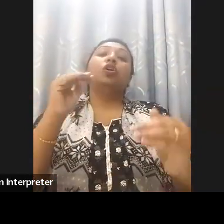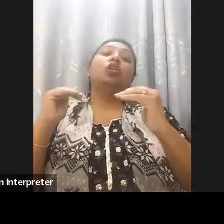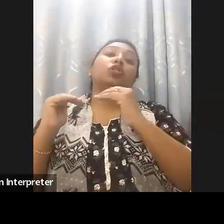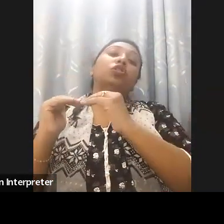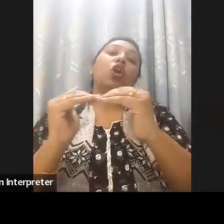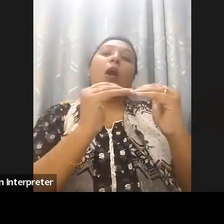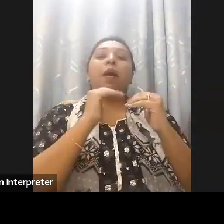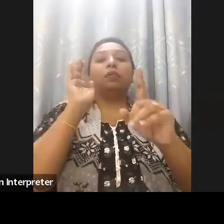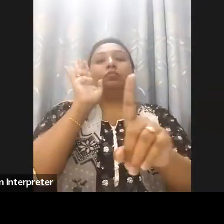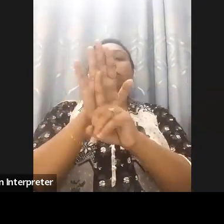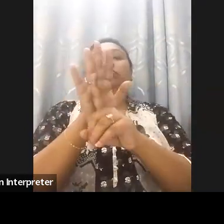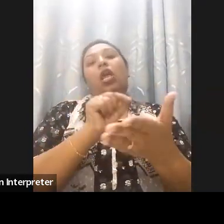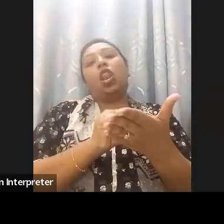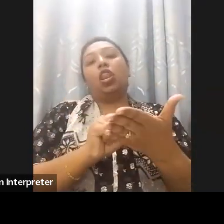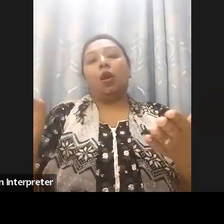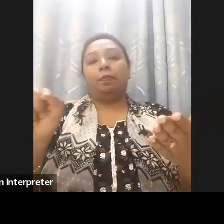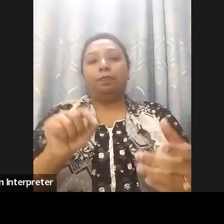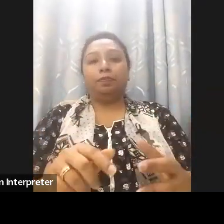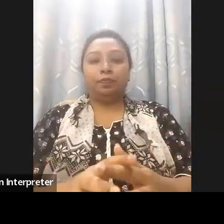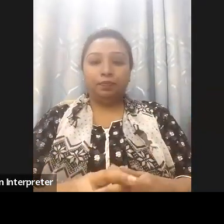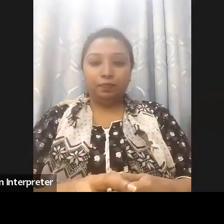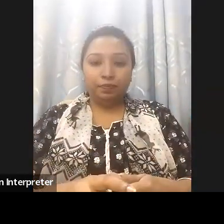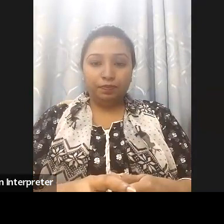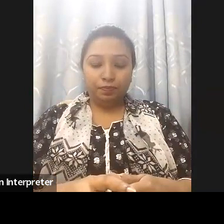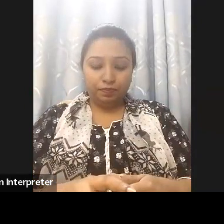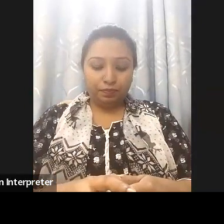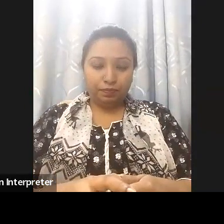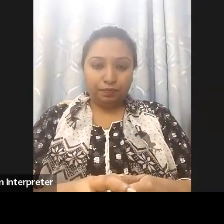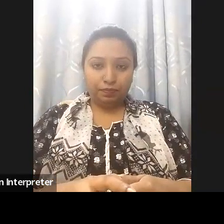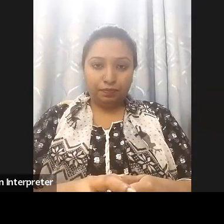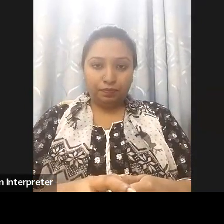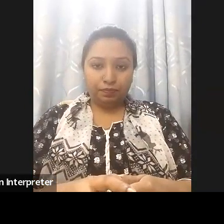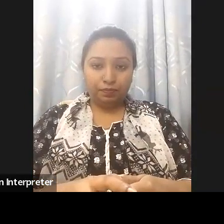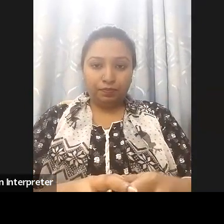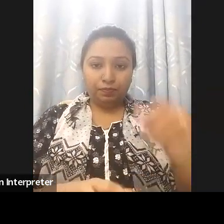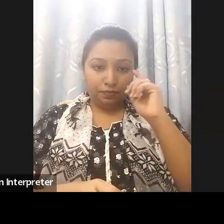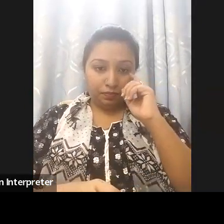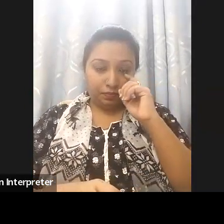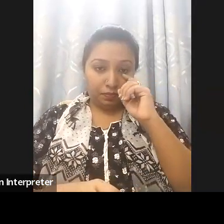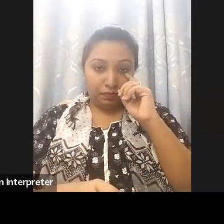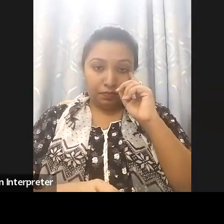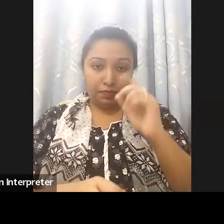or the society so it's important that not only and congratulations again